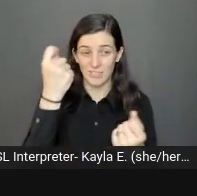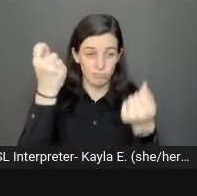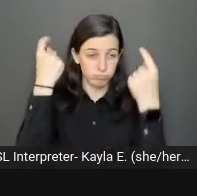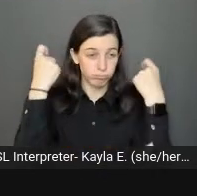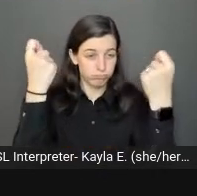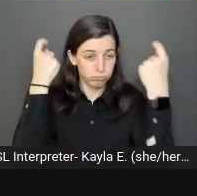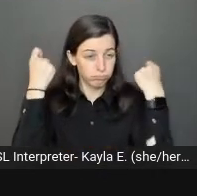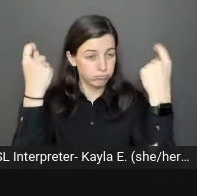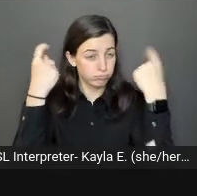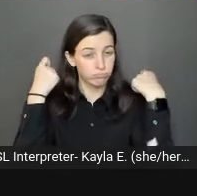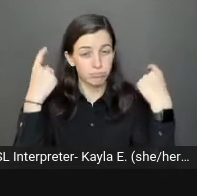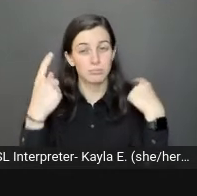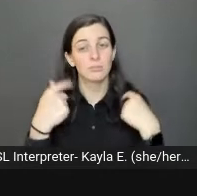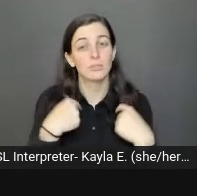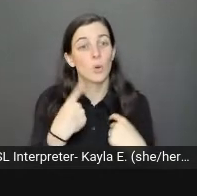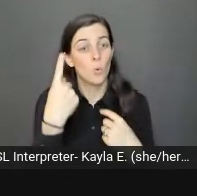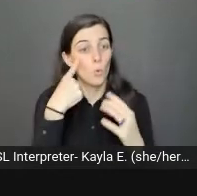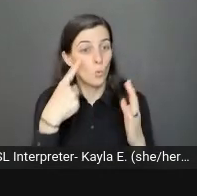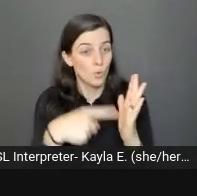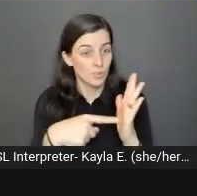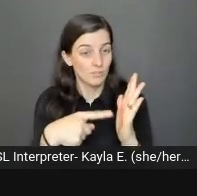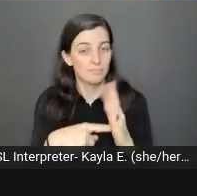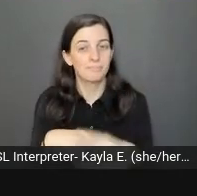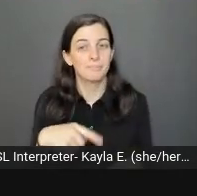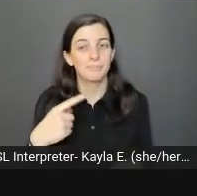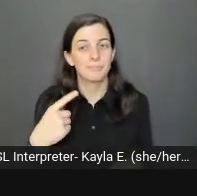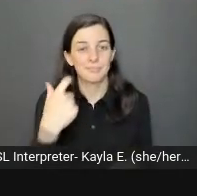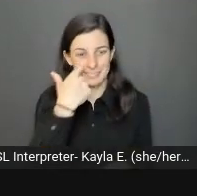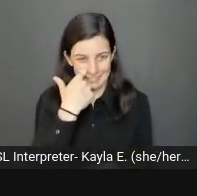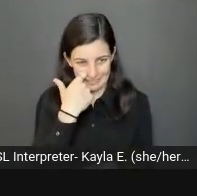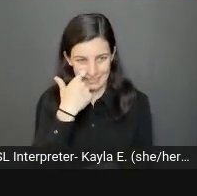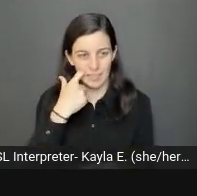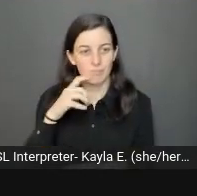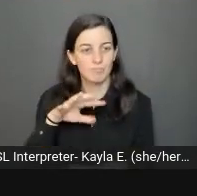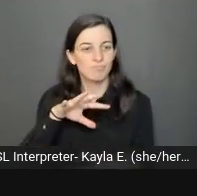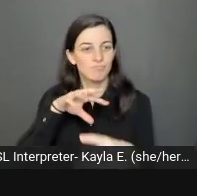I was in a Zoom session recently, and the person came on,